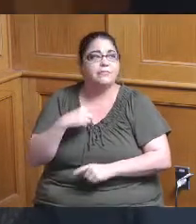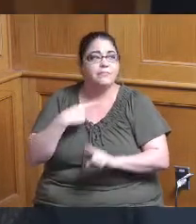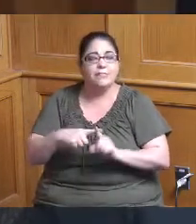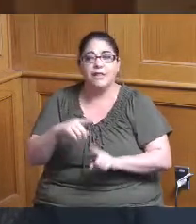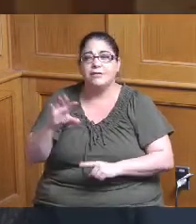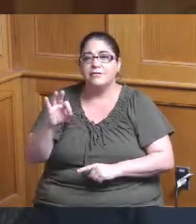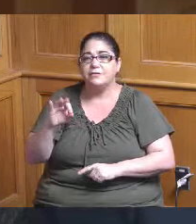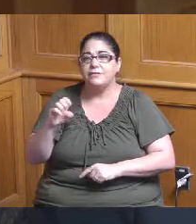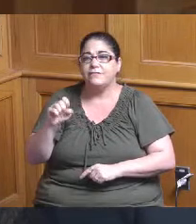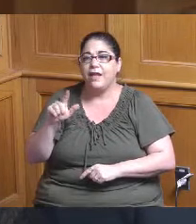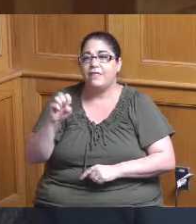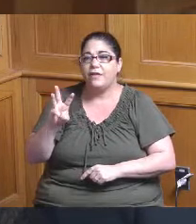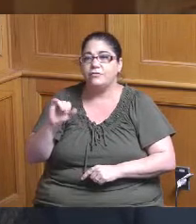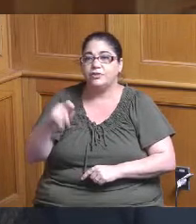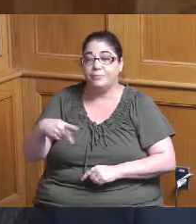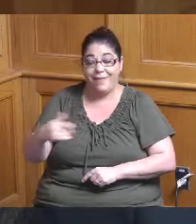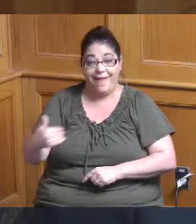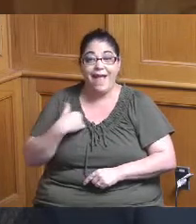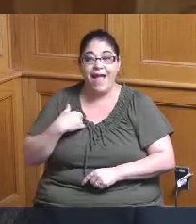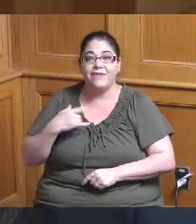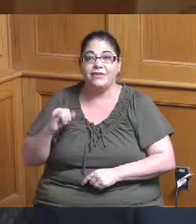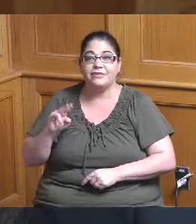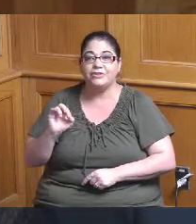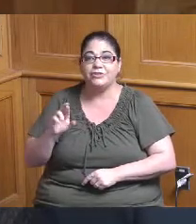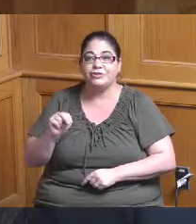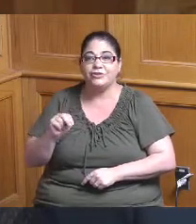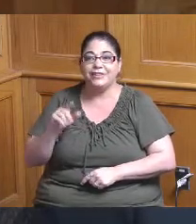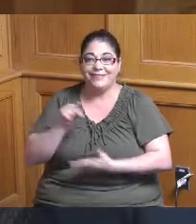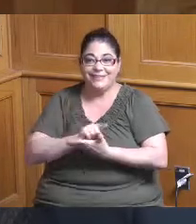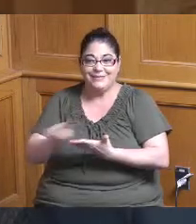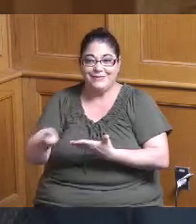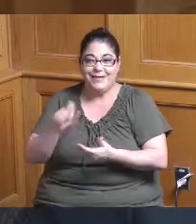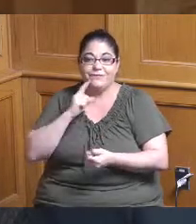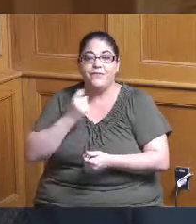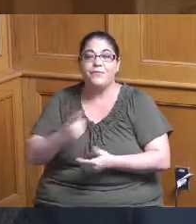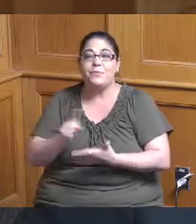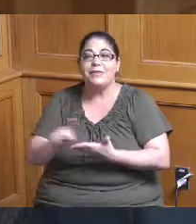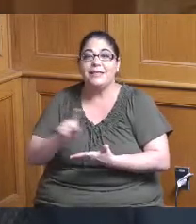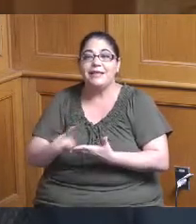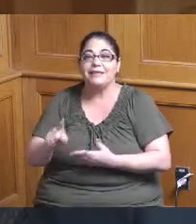by the way I've got an intern in the office this week for a few weeks her name is Julia